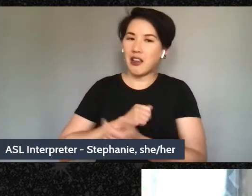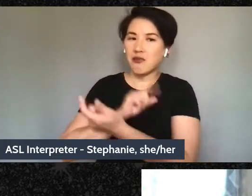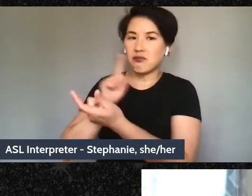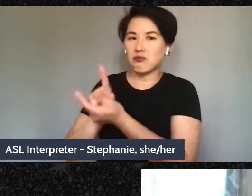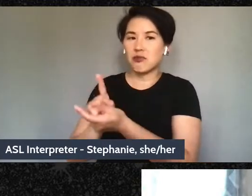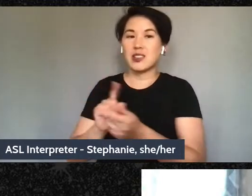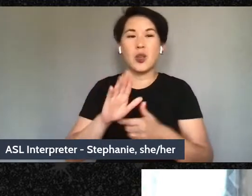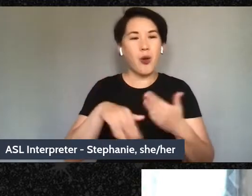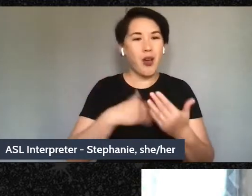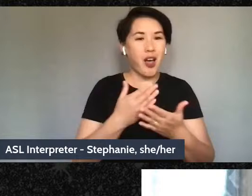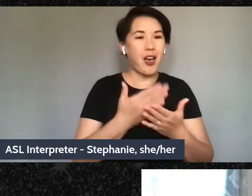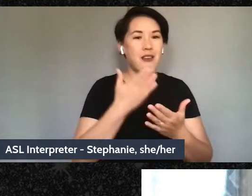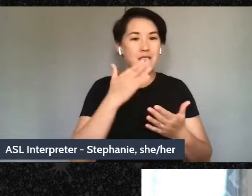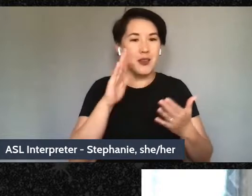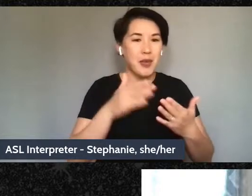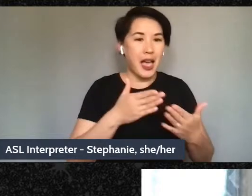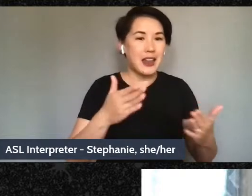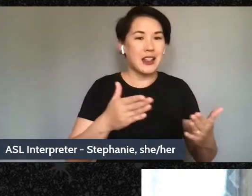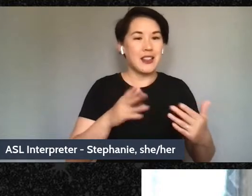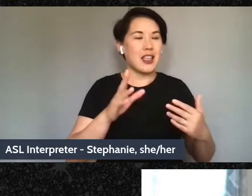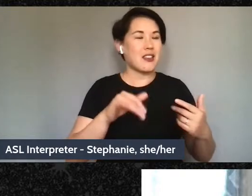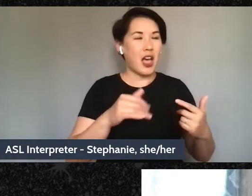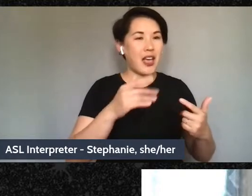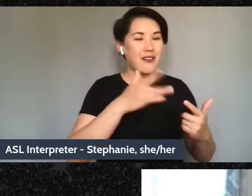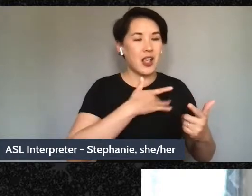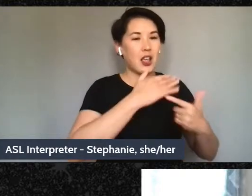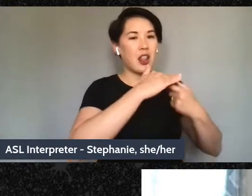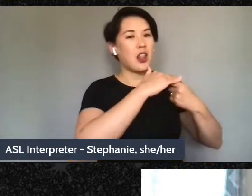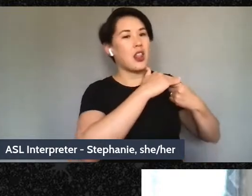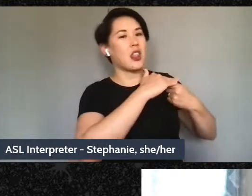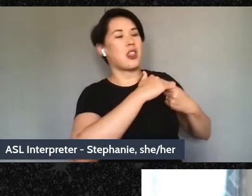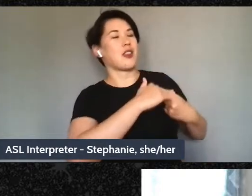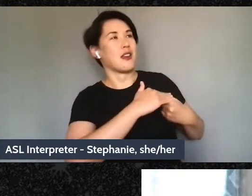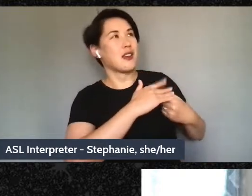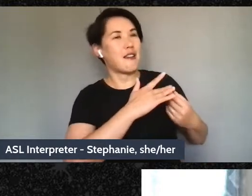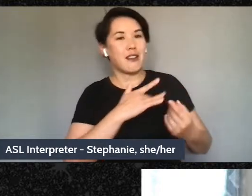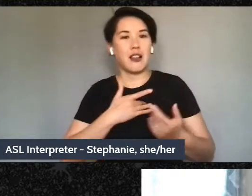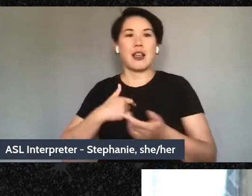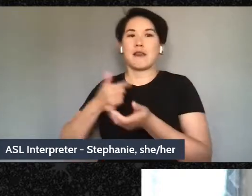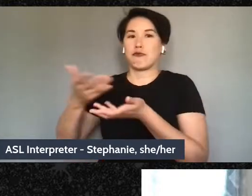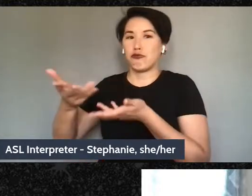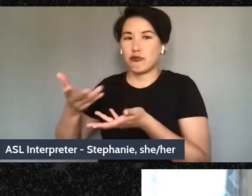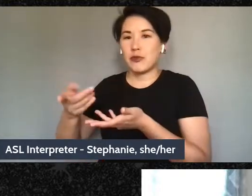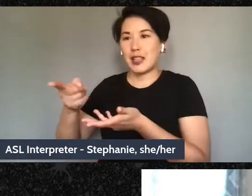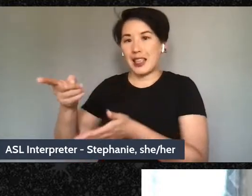things that are admiring me down that person can bring up and help me access my best self.